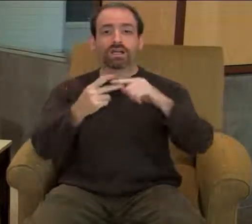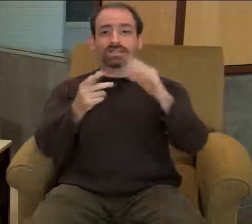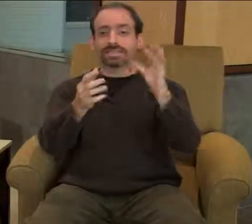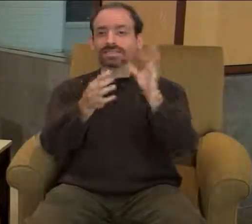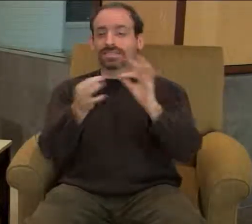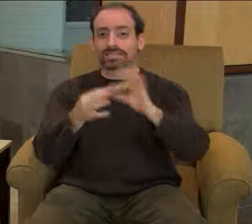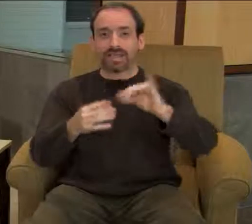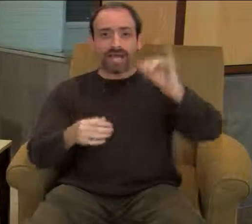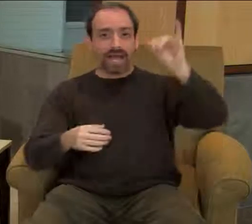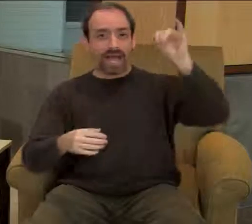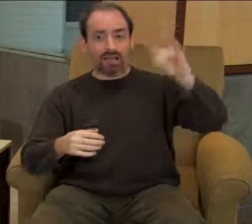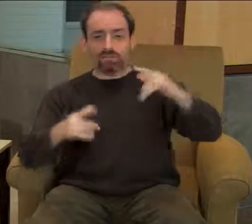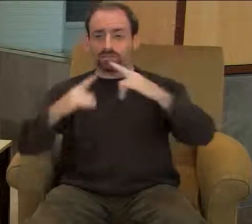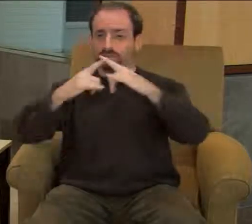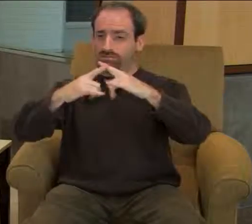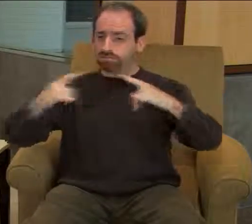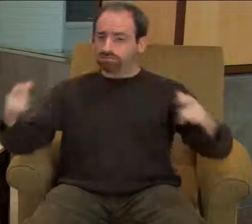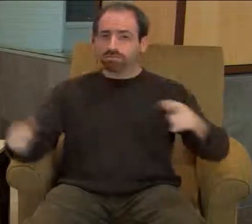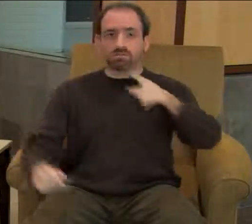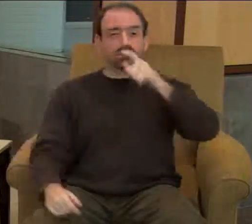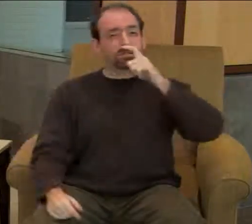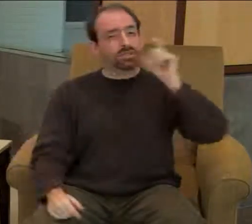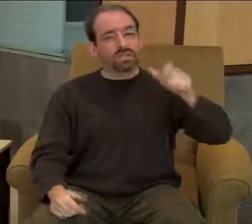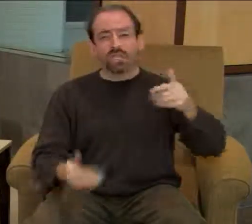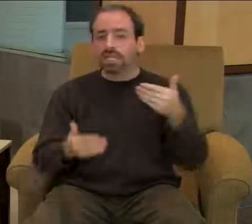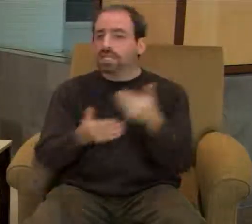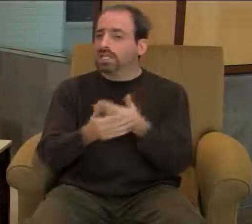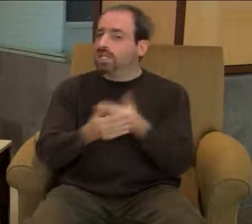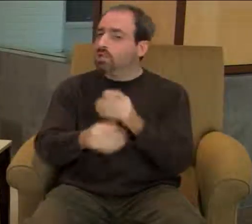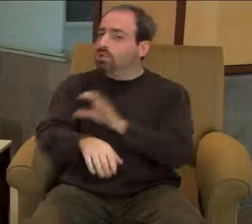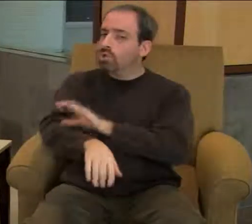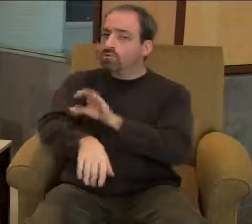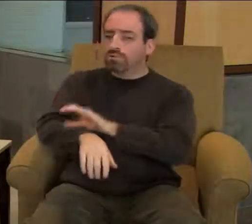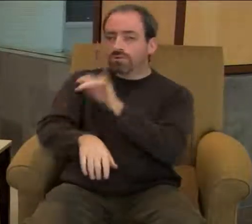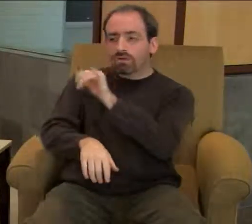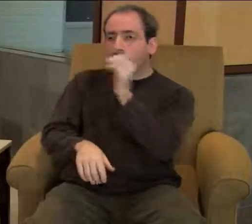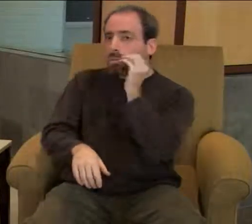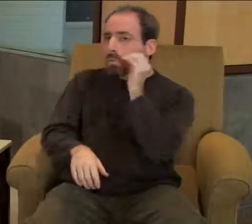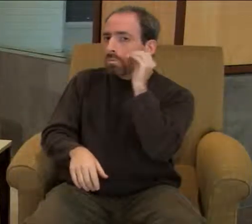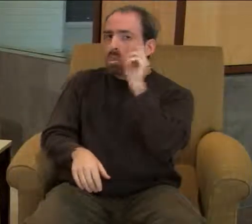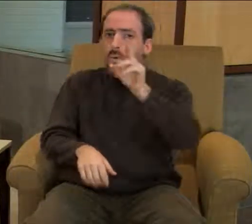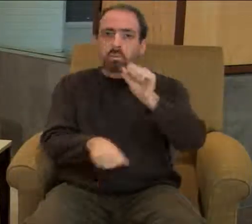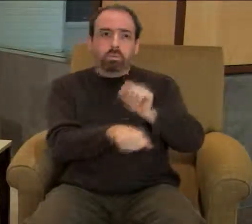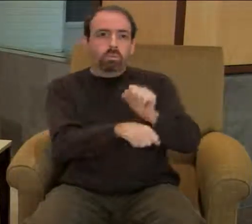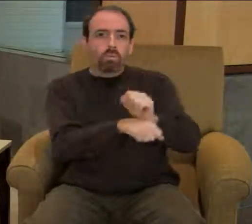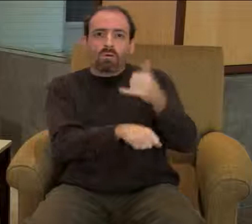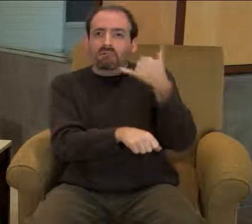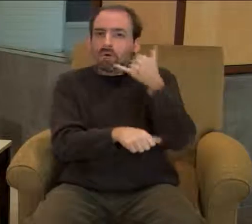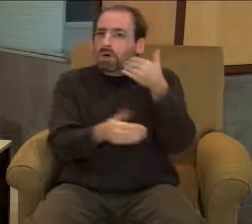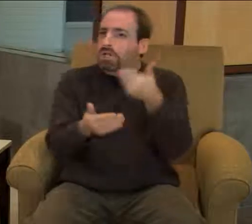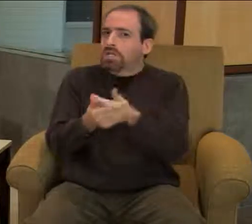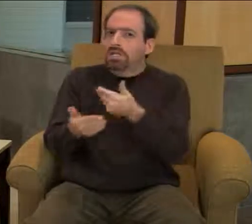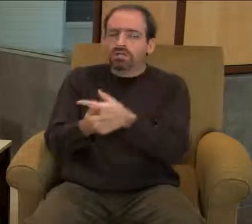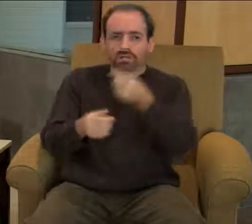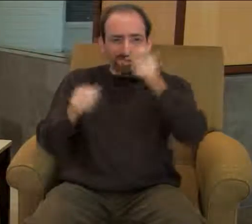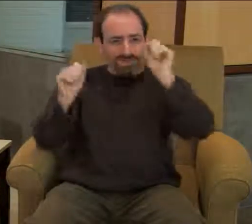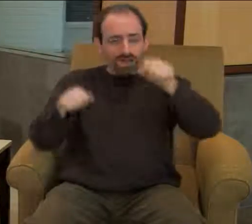send text instant messages, and so forth. You do not need to be near a phone or computer at home or office to make calls, send or receive messages.